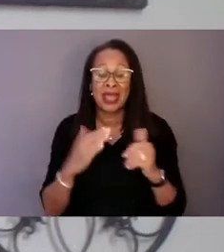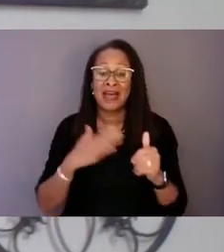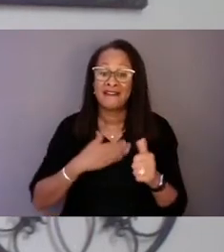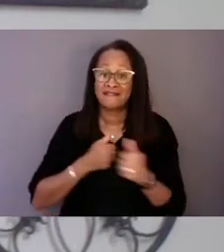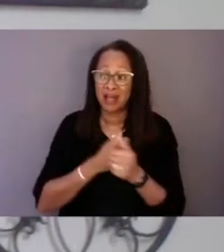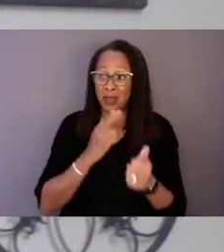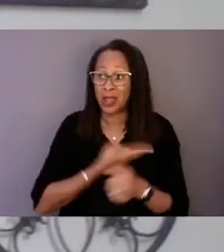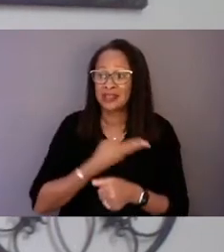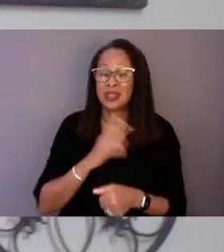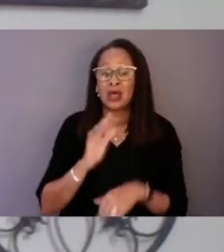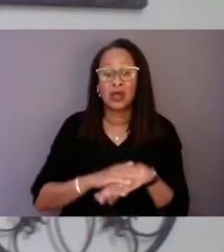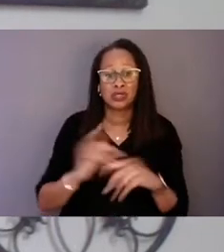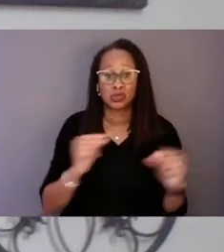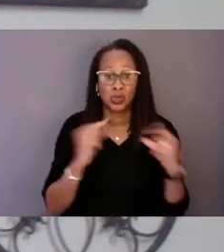Satcher Health Leadership Institute on LinkedIn